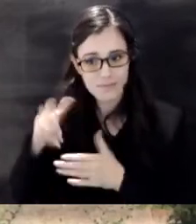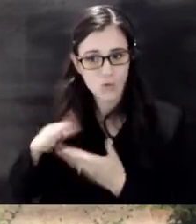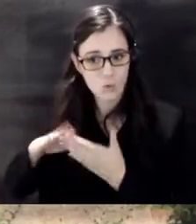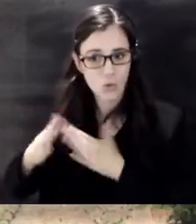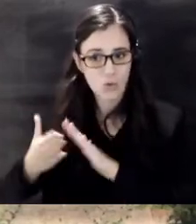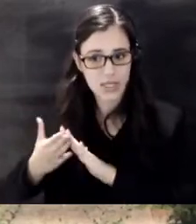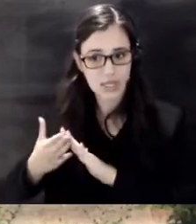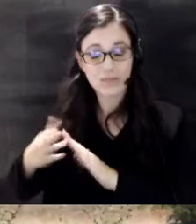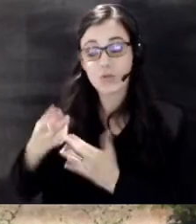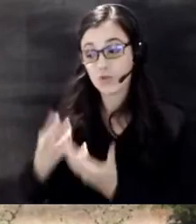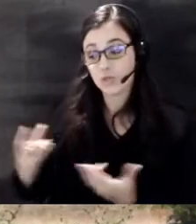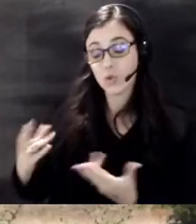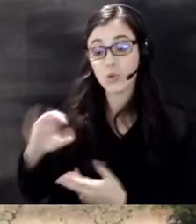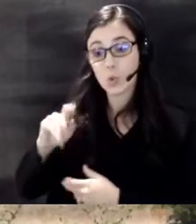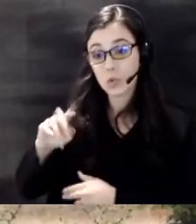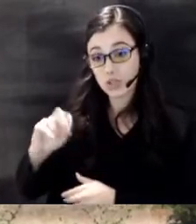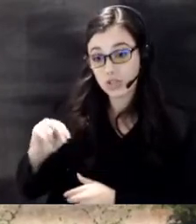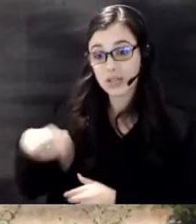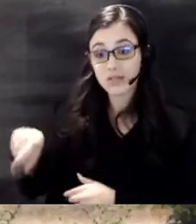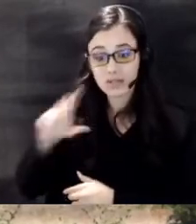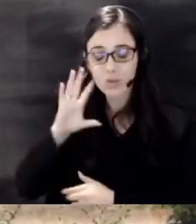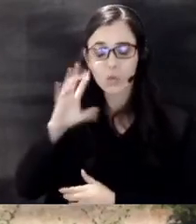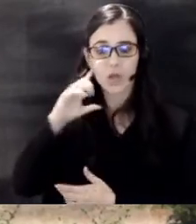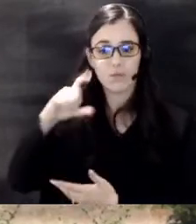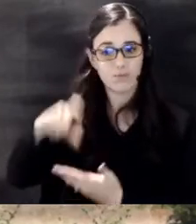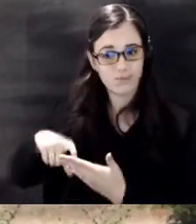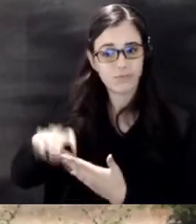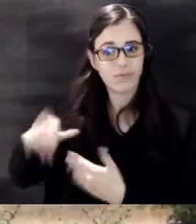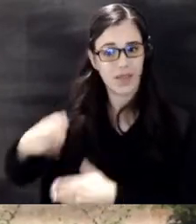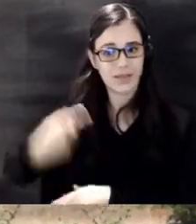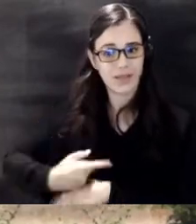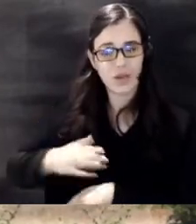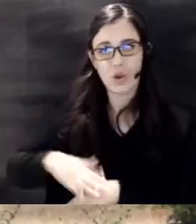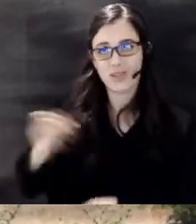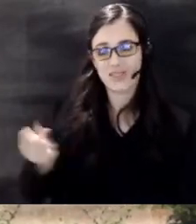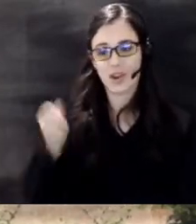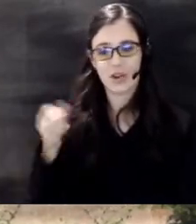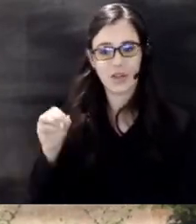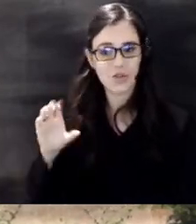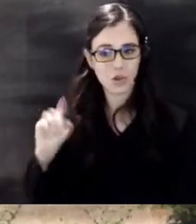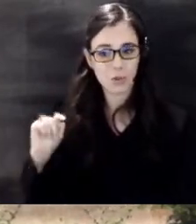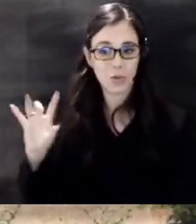Coalition will commemorate indigenous people's day on Saturday October 8th at the Mid-American